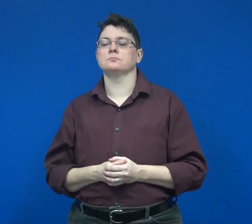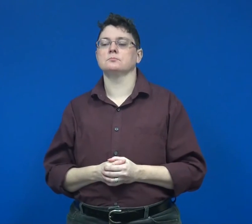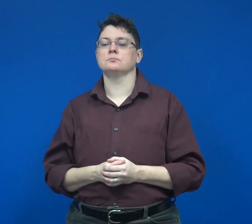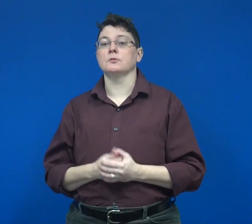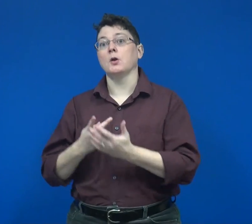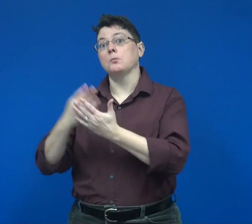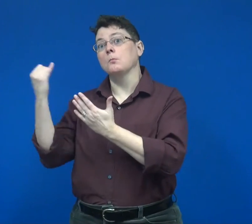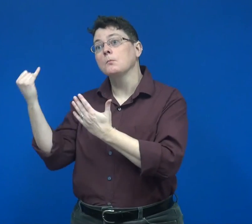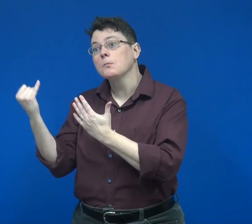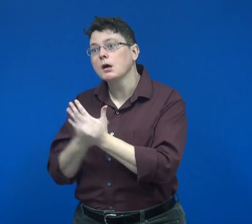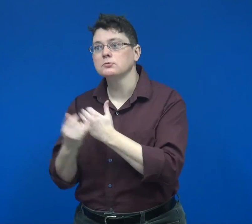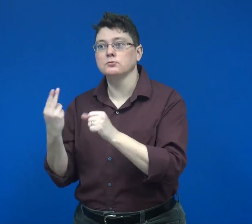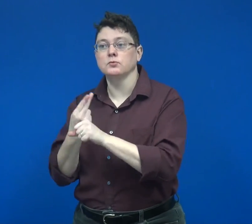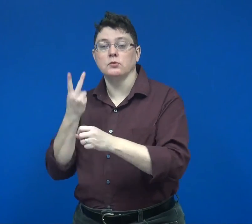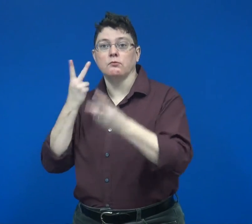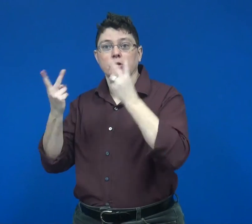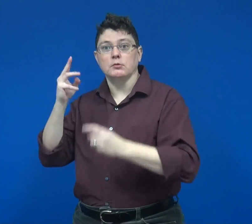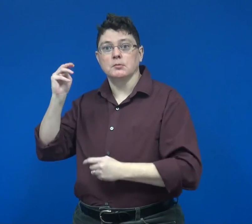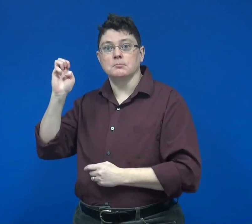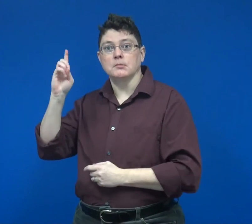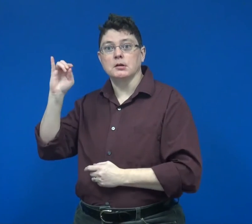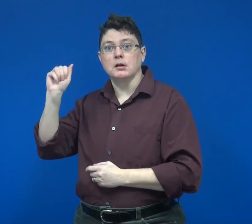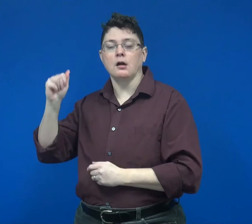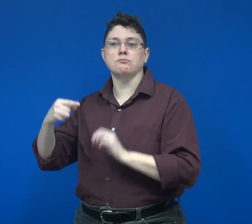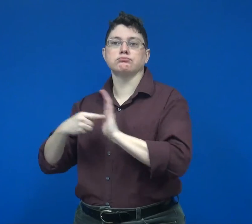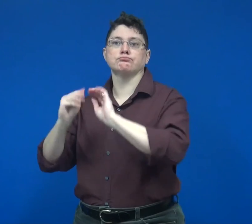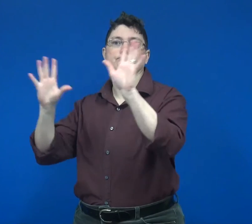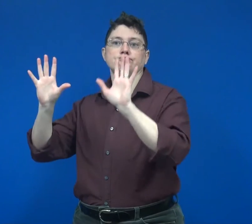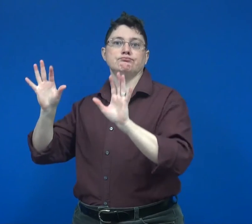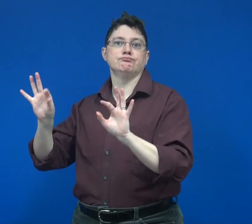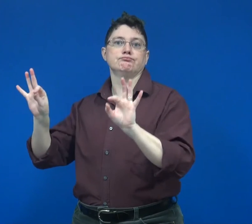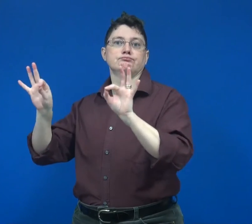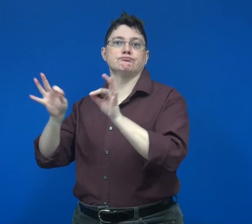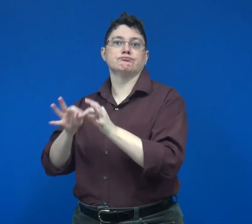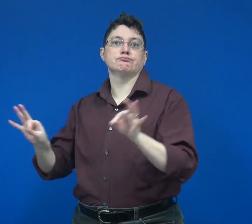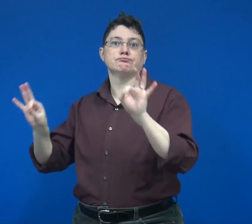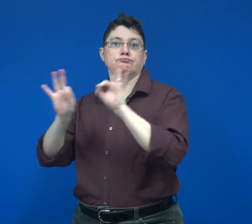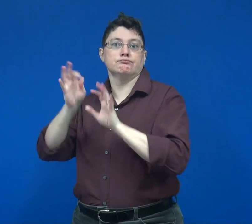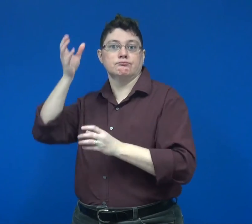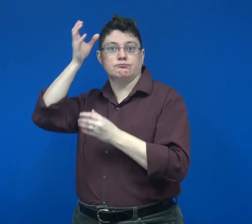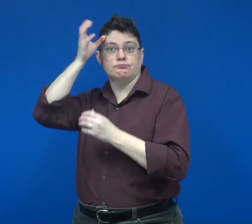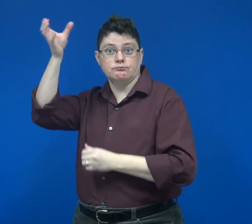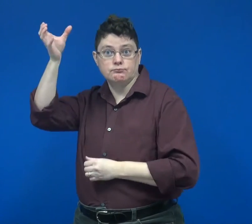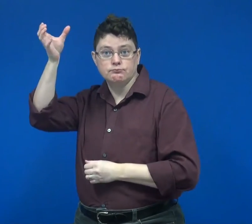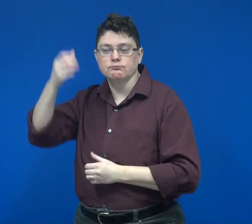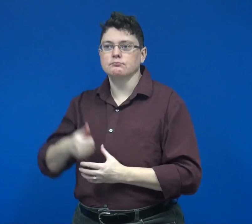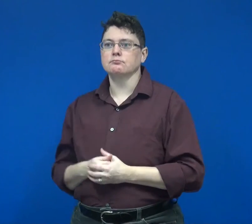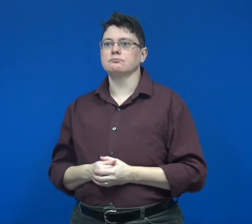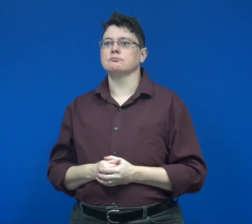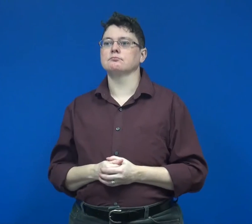projects using visual media to illustrate key concepts,